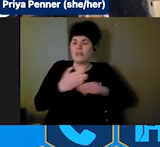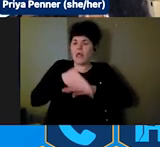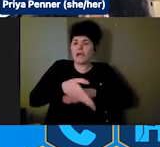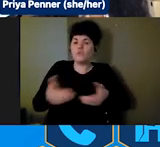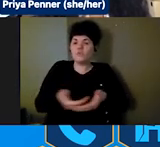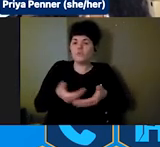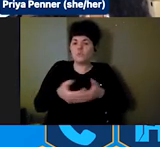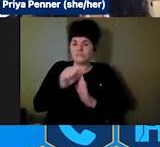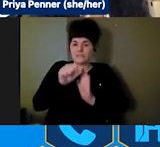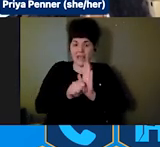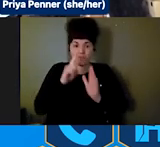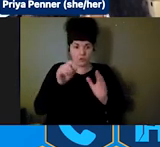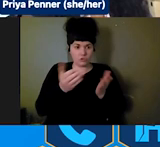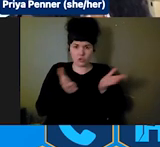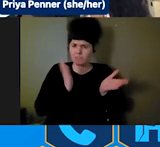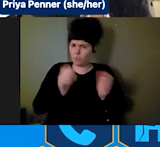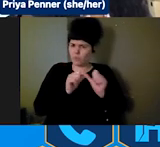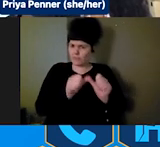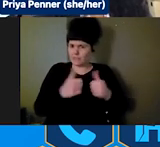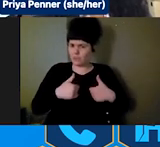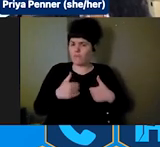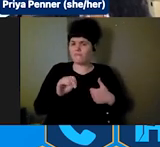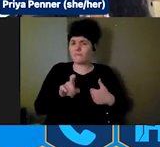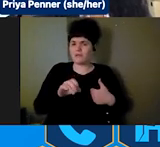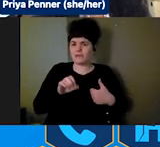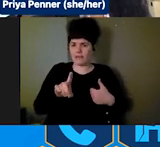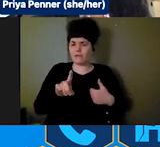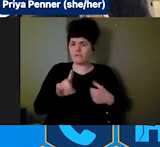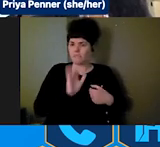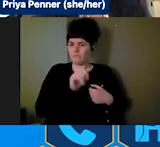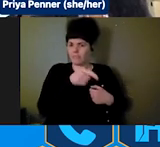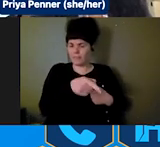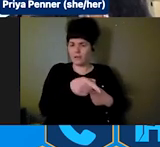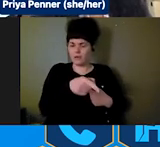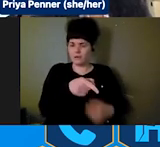evacuation in that host state. This bill would also provide